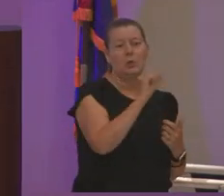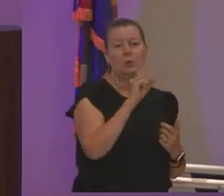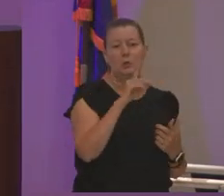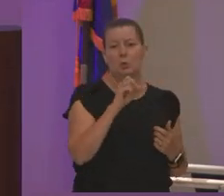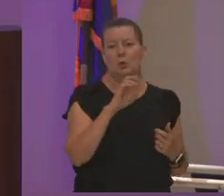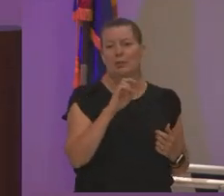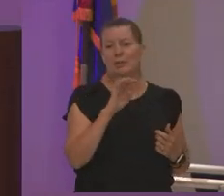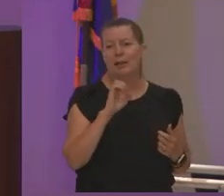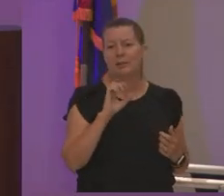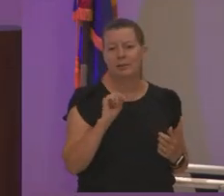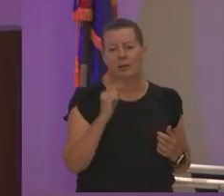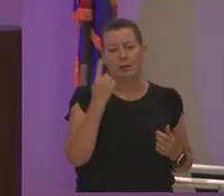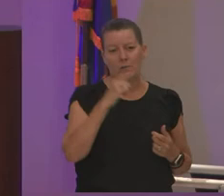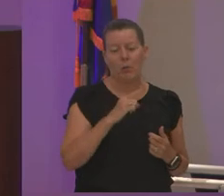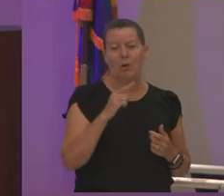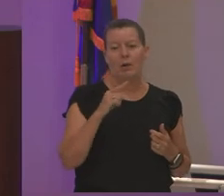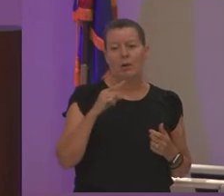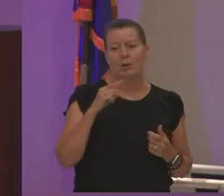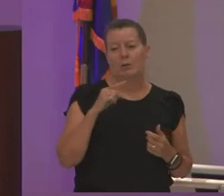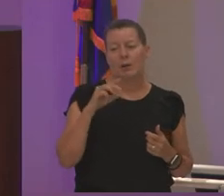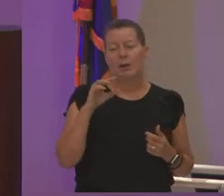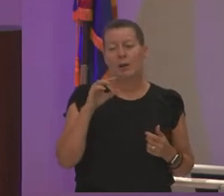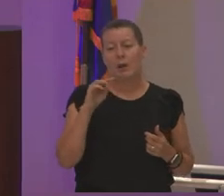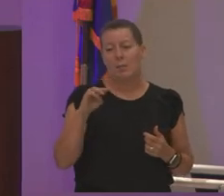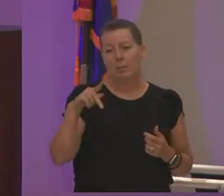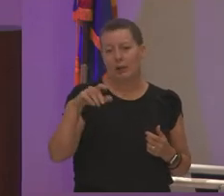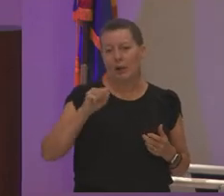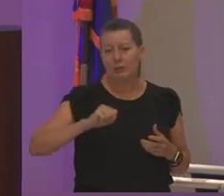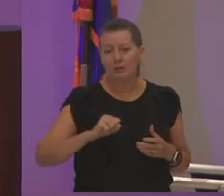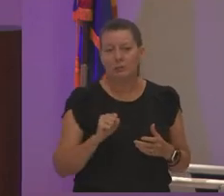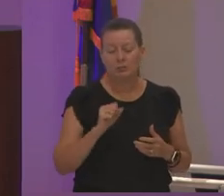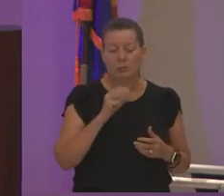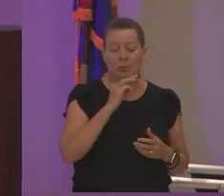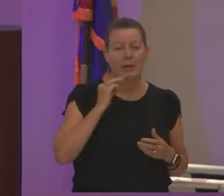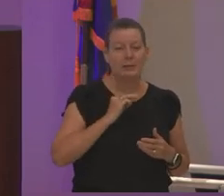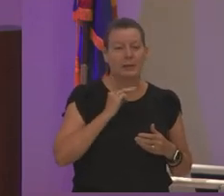and so and she was wonderful and then afterwards you know i wanted a smoothie or something because